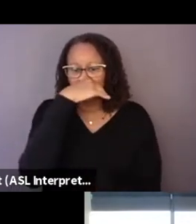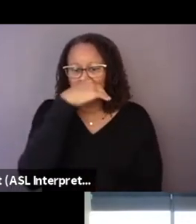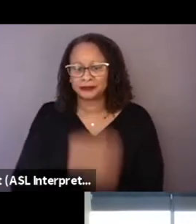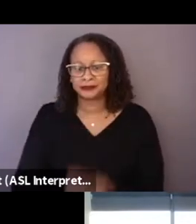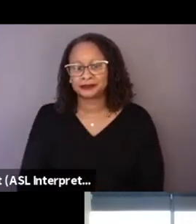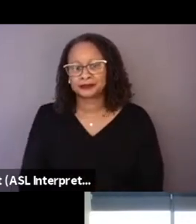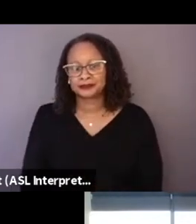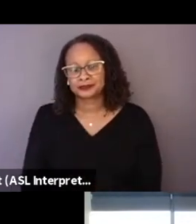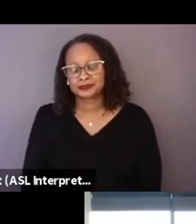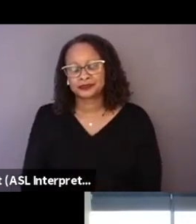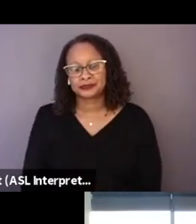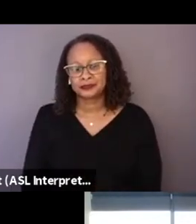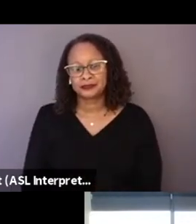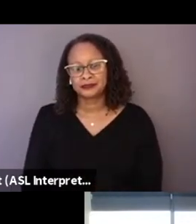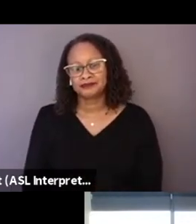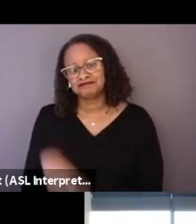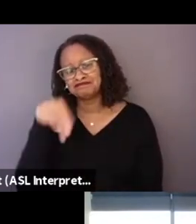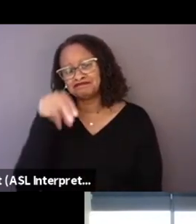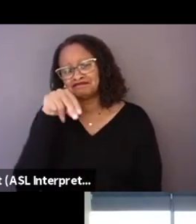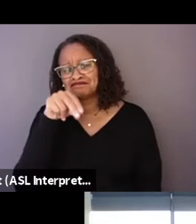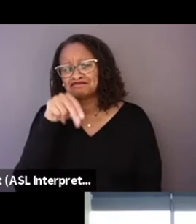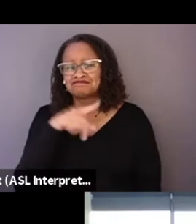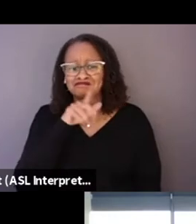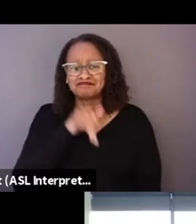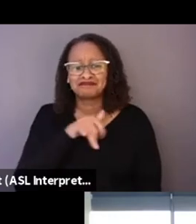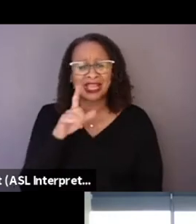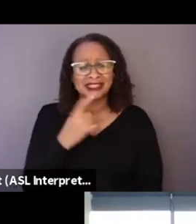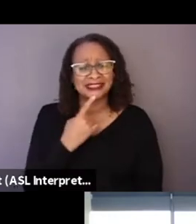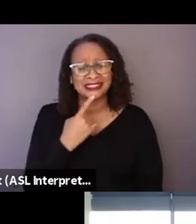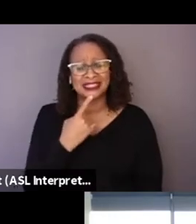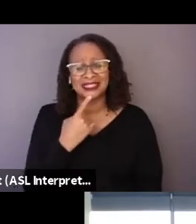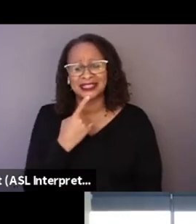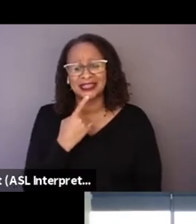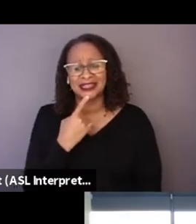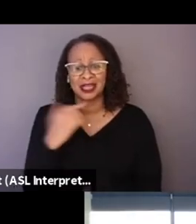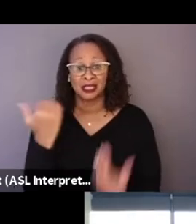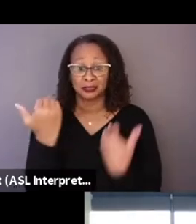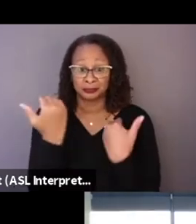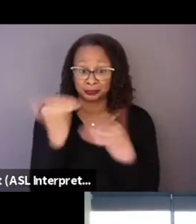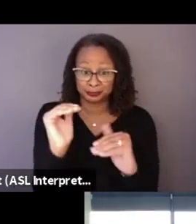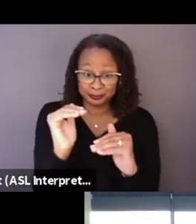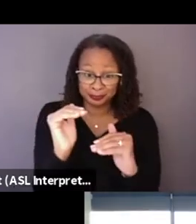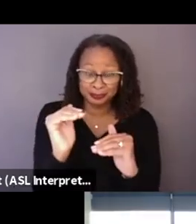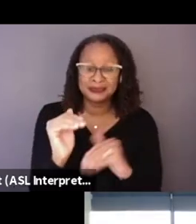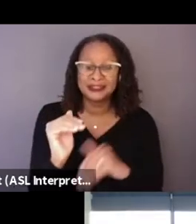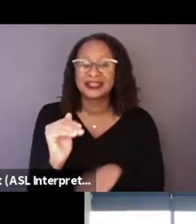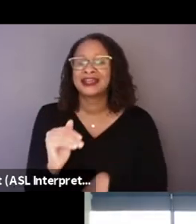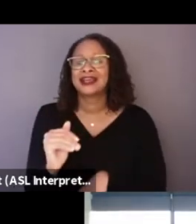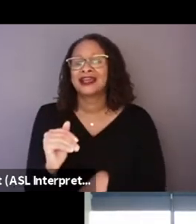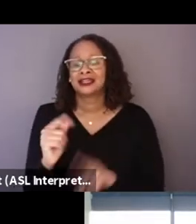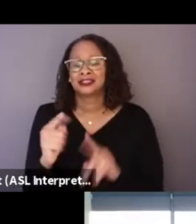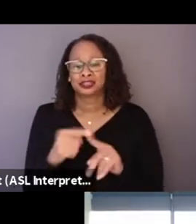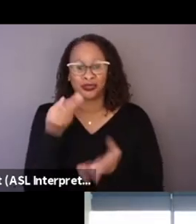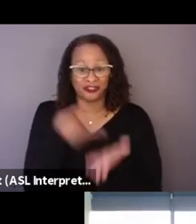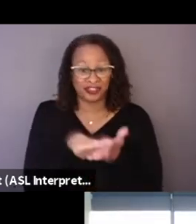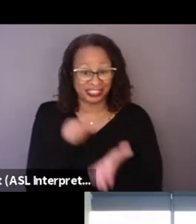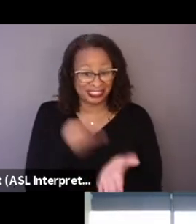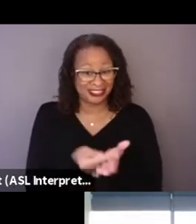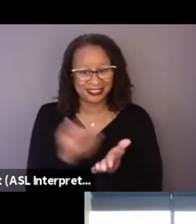No, I mean, I just would say that definitely restrictive or restrictions to funding are always an opportunity